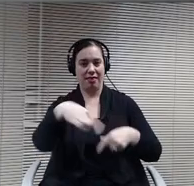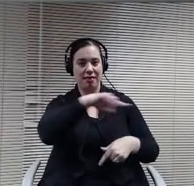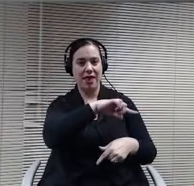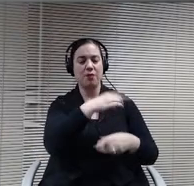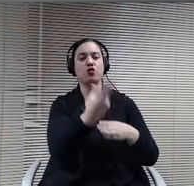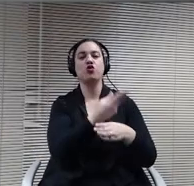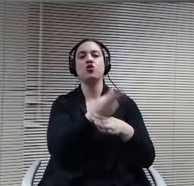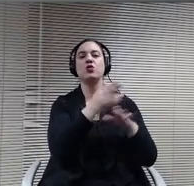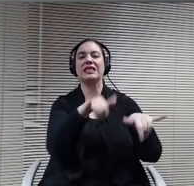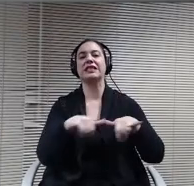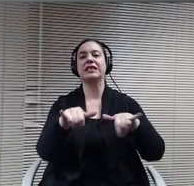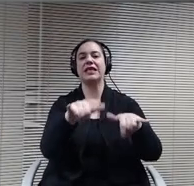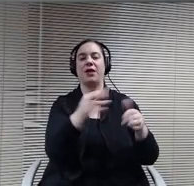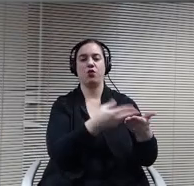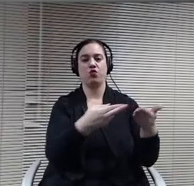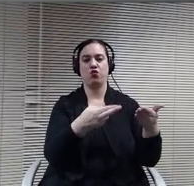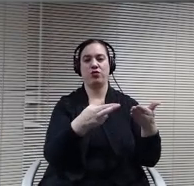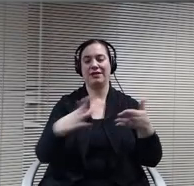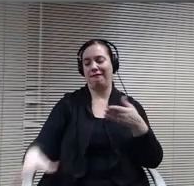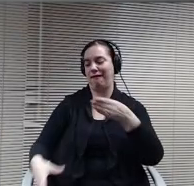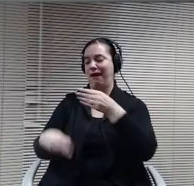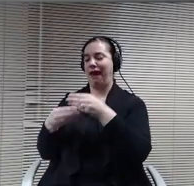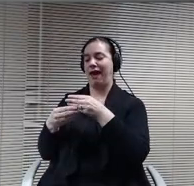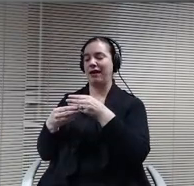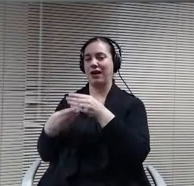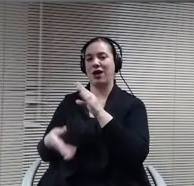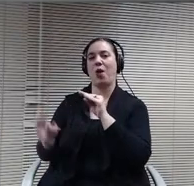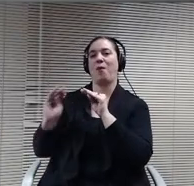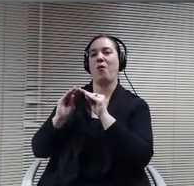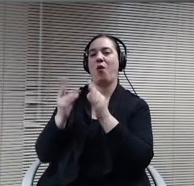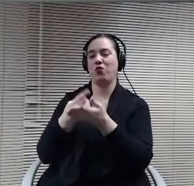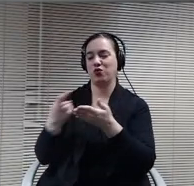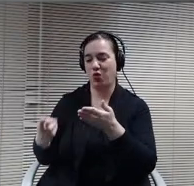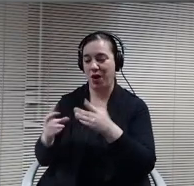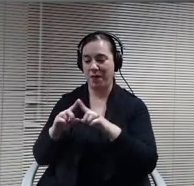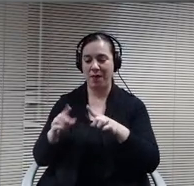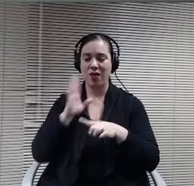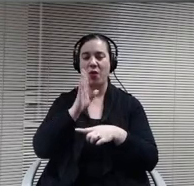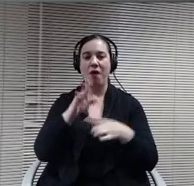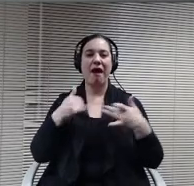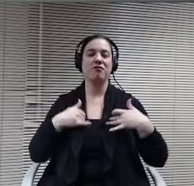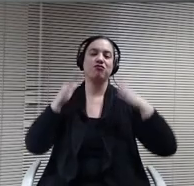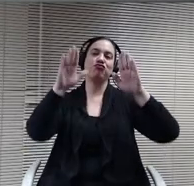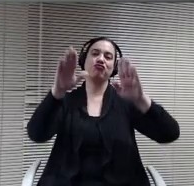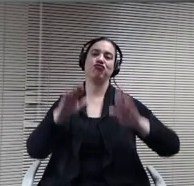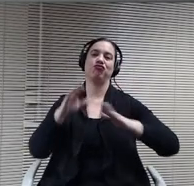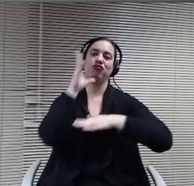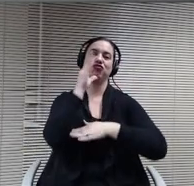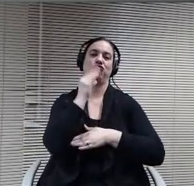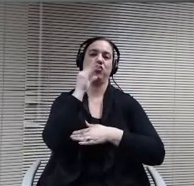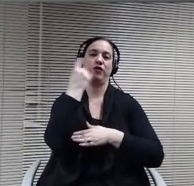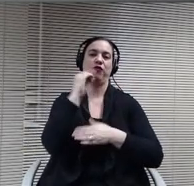well as adding some additional ones. We found, but they'll come and give a great experience for students to learn about and then